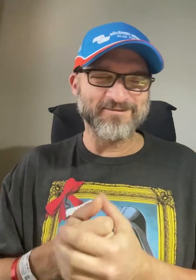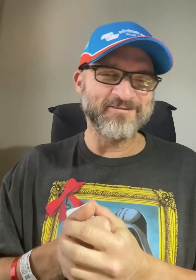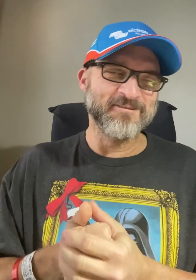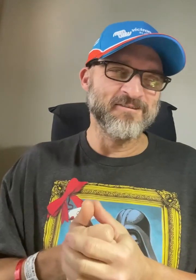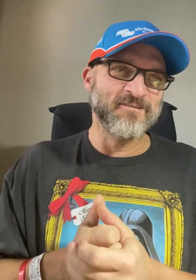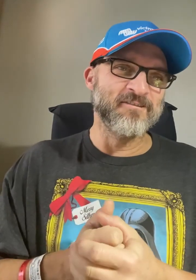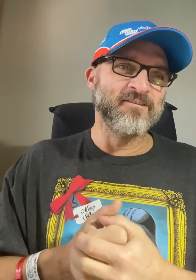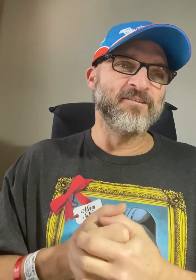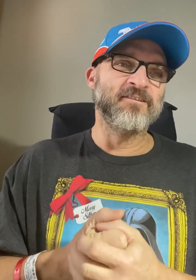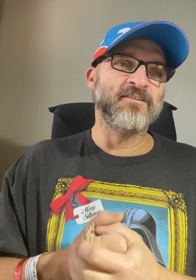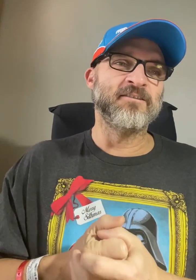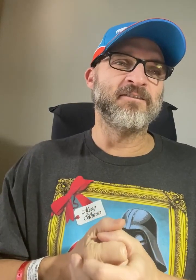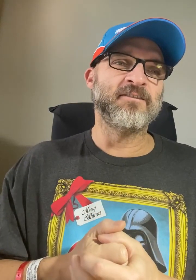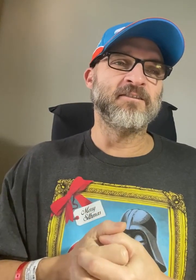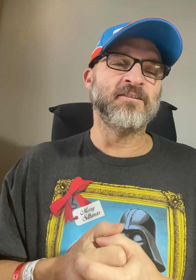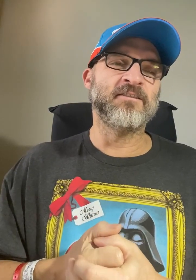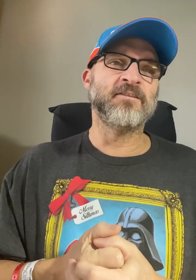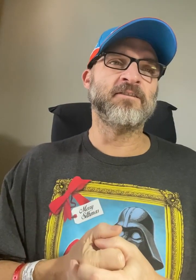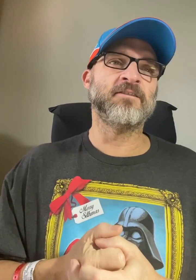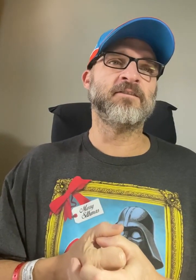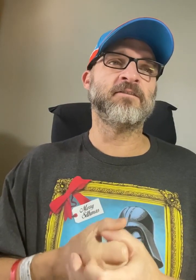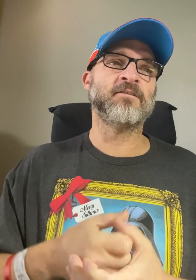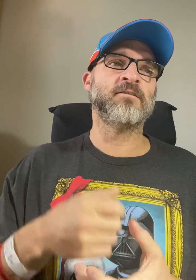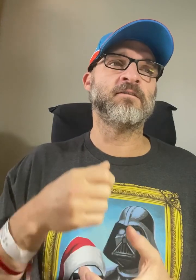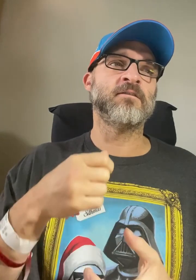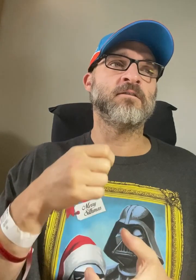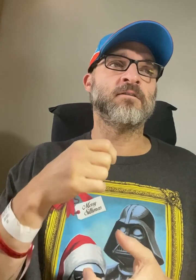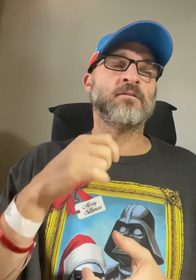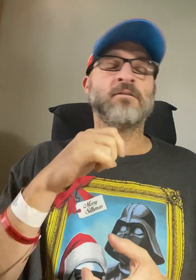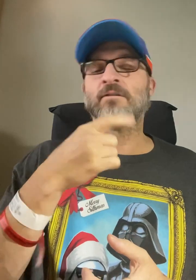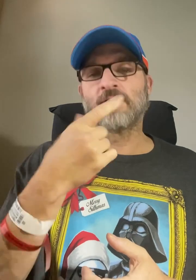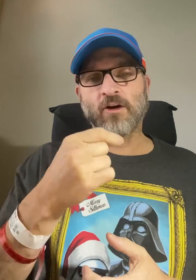So I can just follow on the paper what to say next.